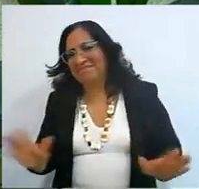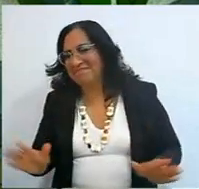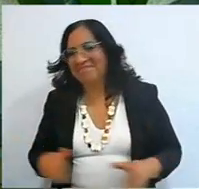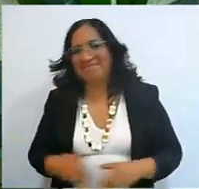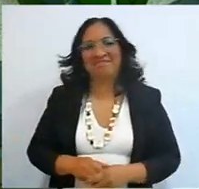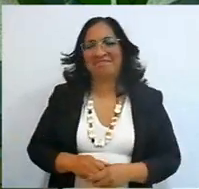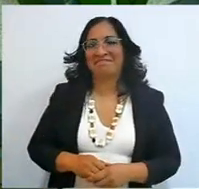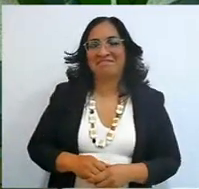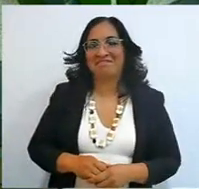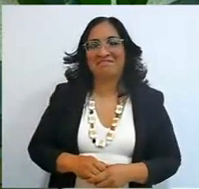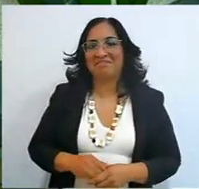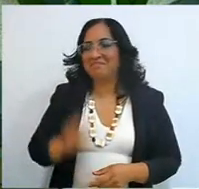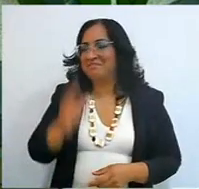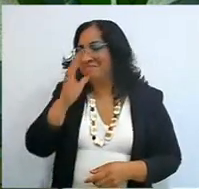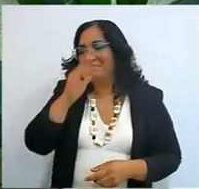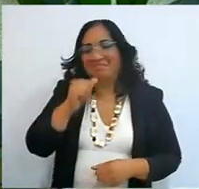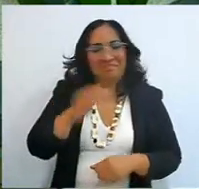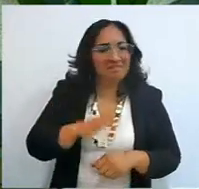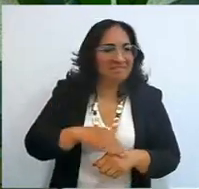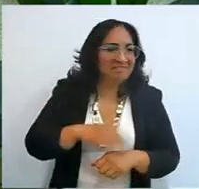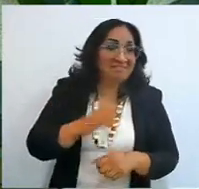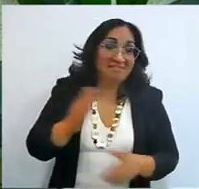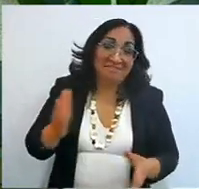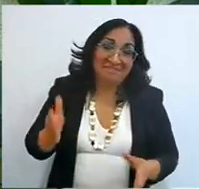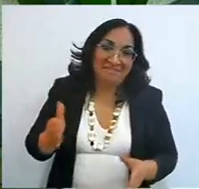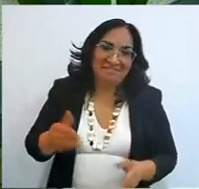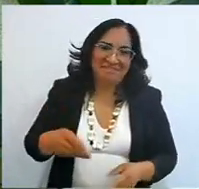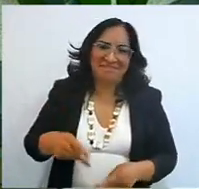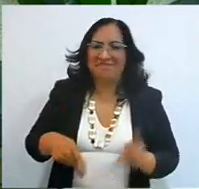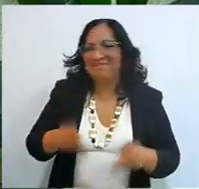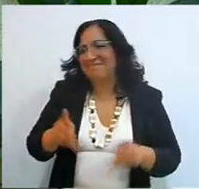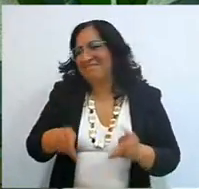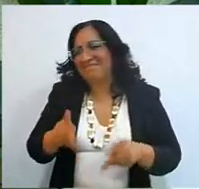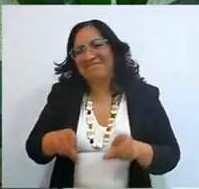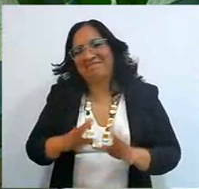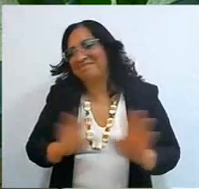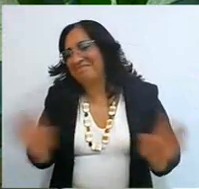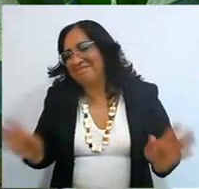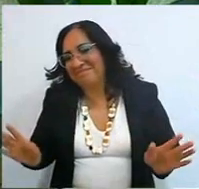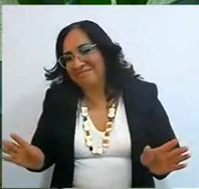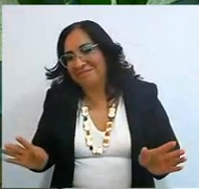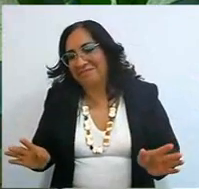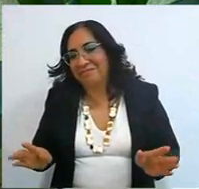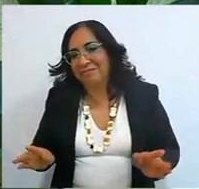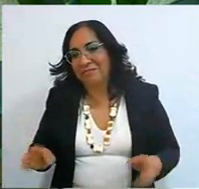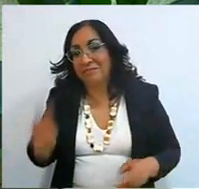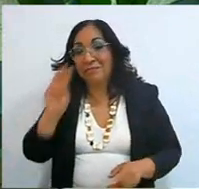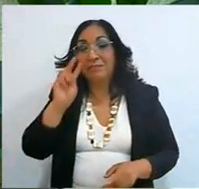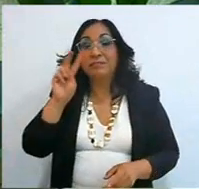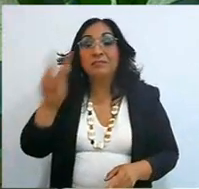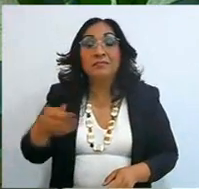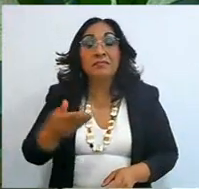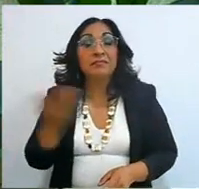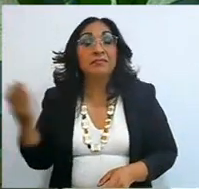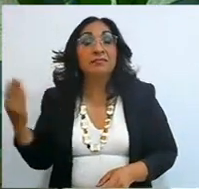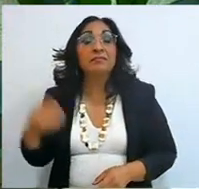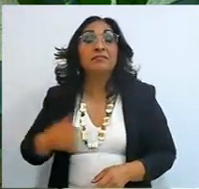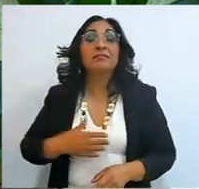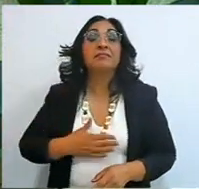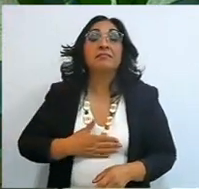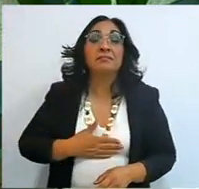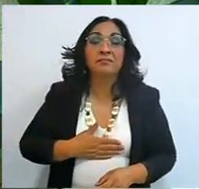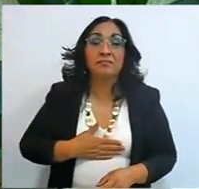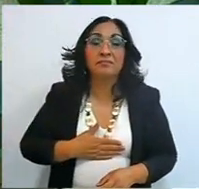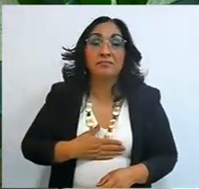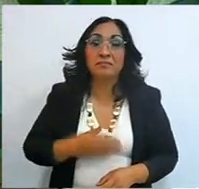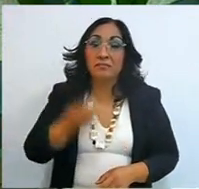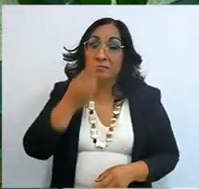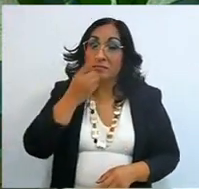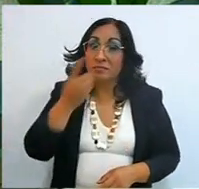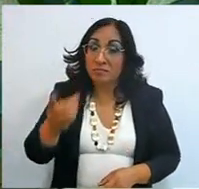no longer, I can't take it anymore, let them look, who knows what, they stare at me and tell me, very well, stay at home,